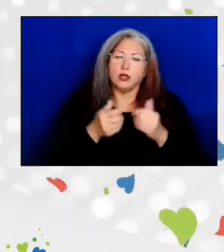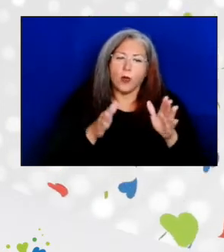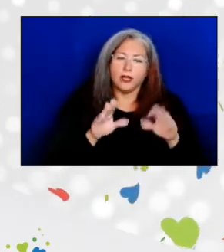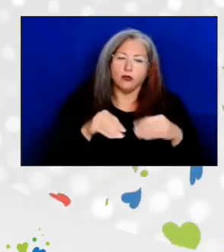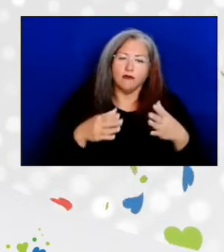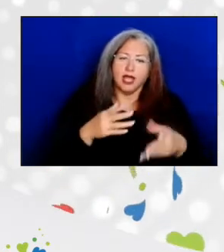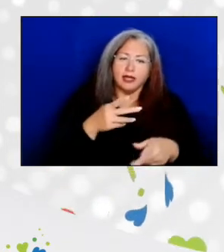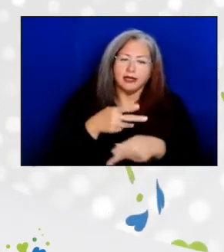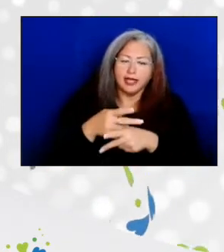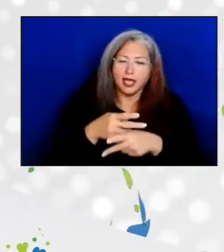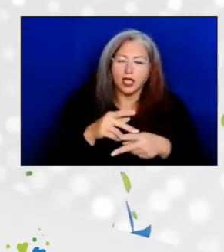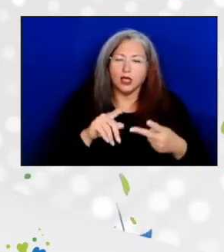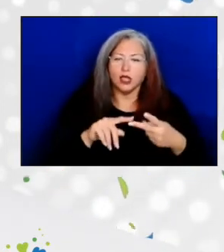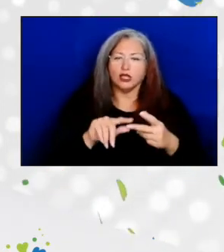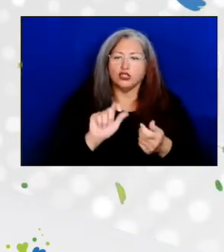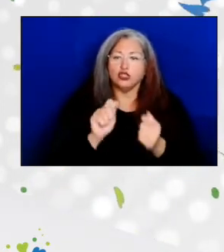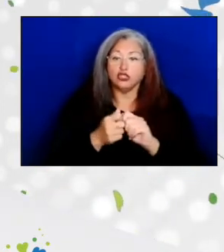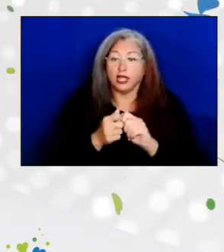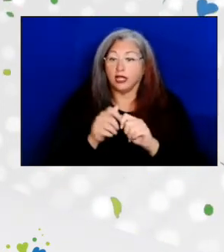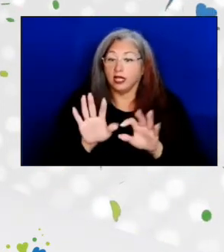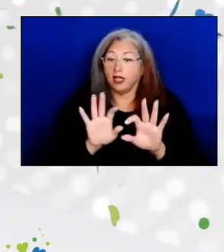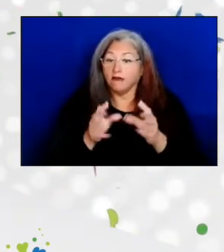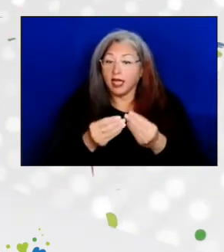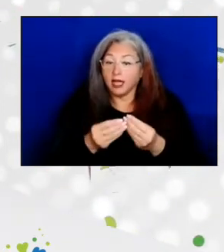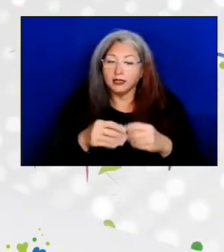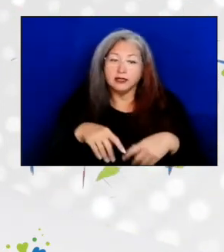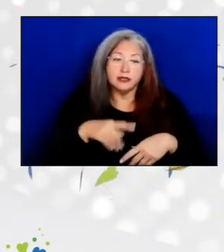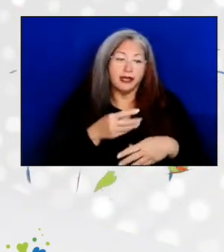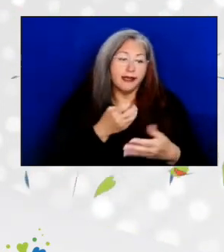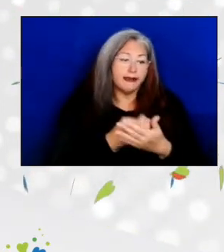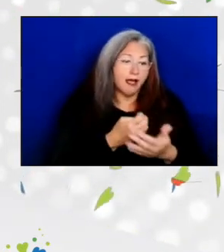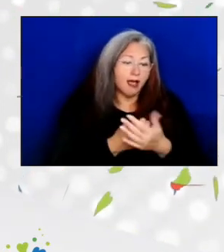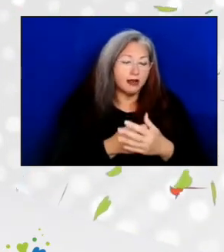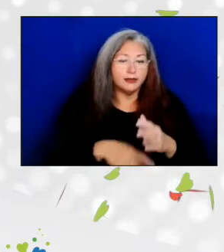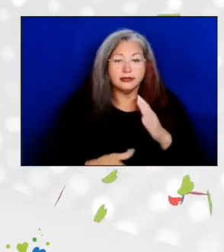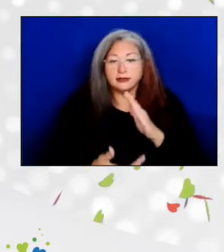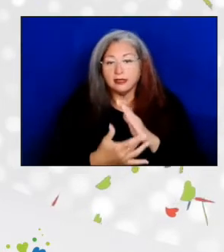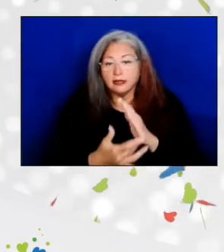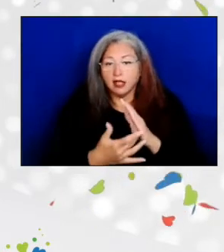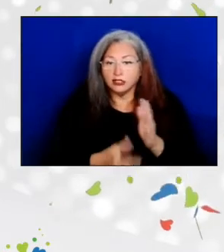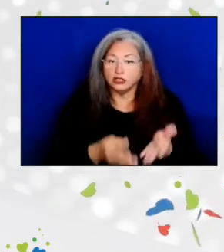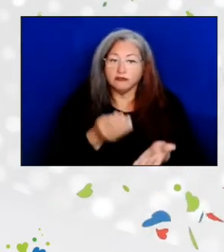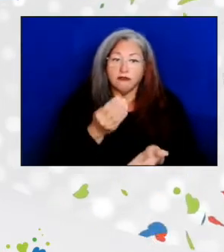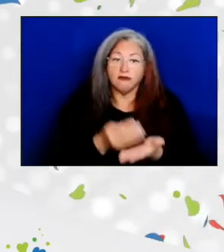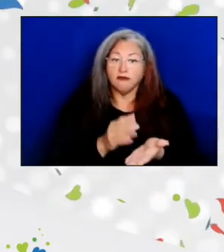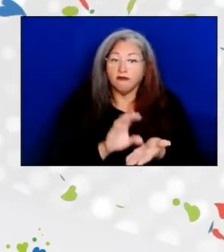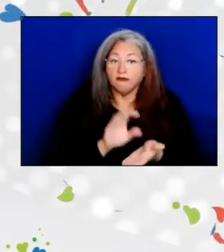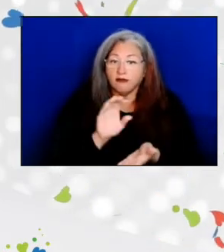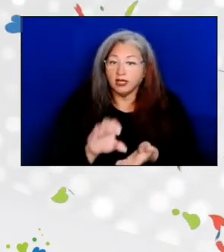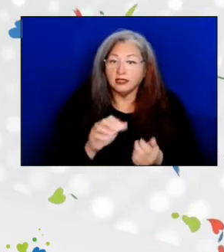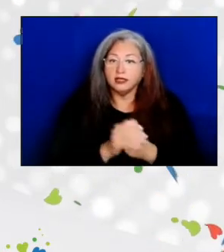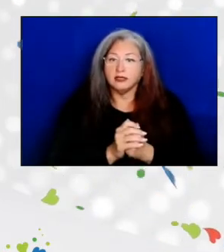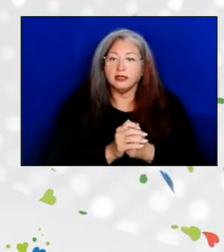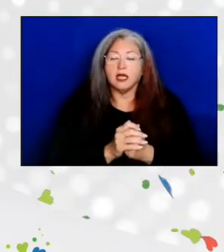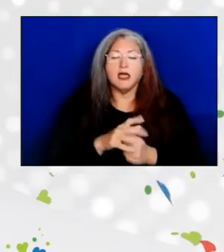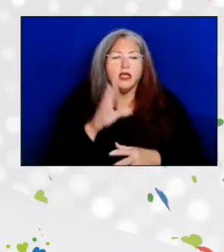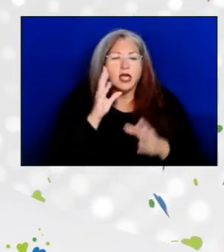changing families, economies, technology, funding, and the experience and expectations